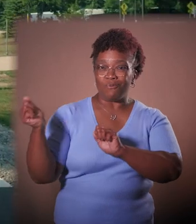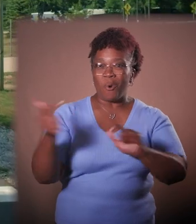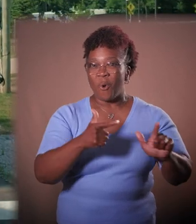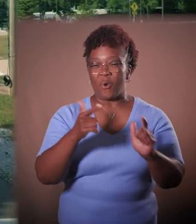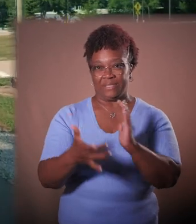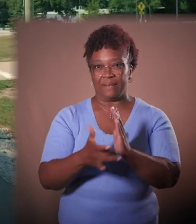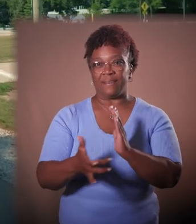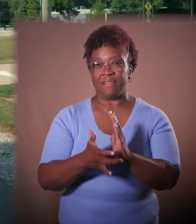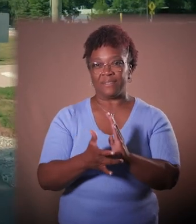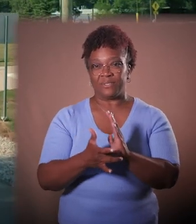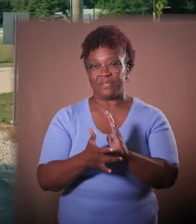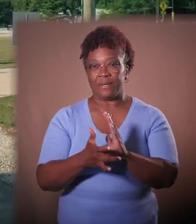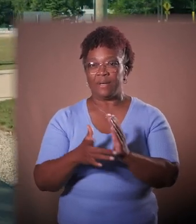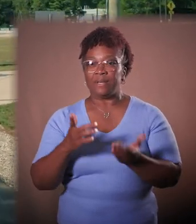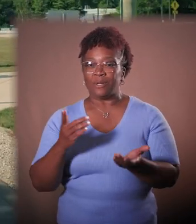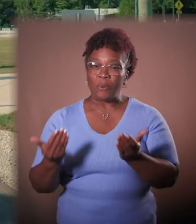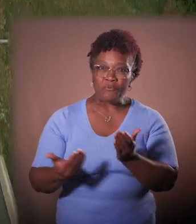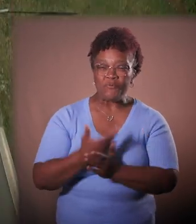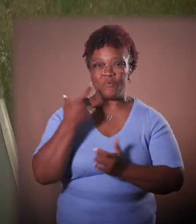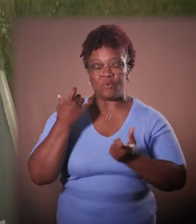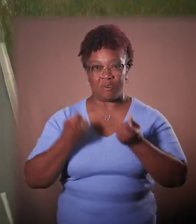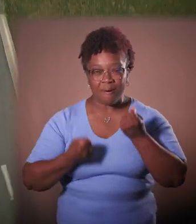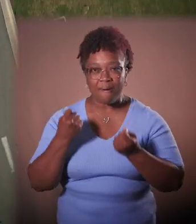a technology that will enable a new generation of cars